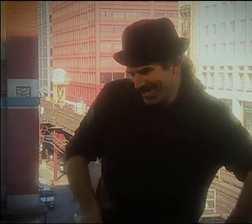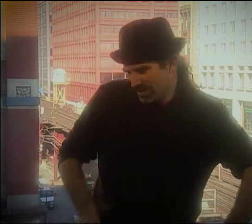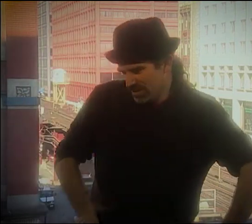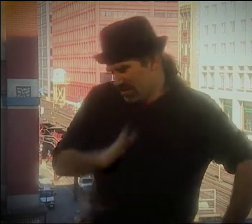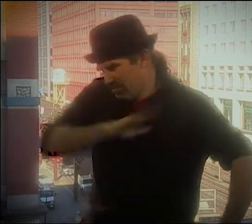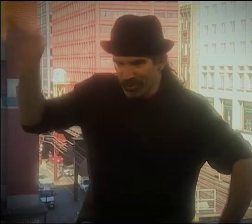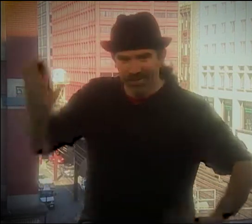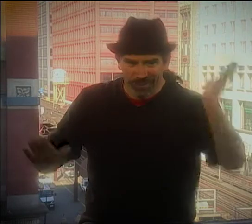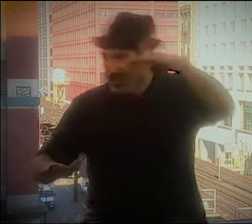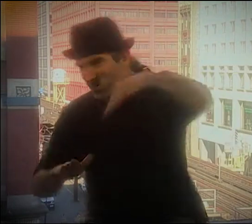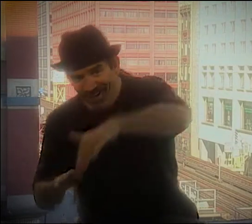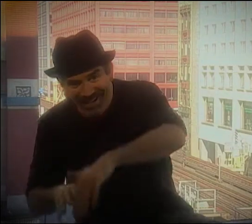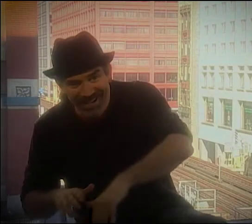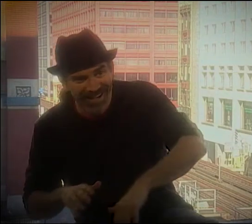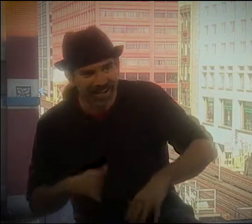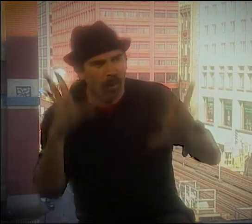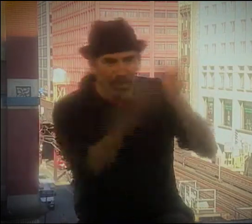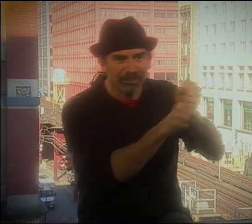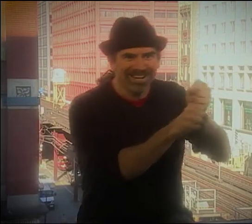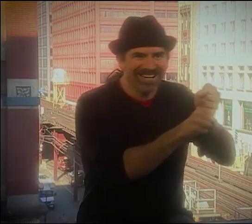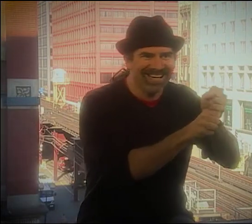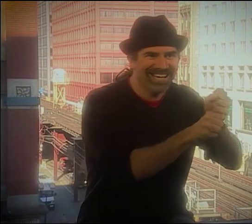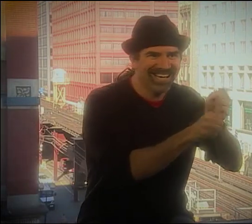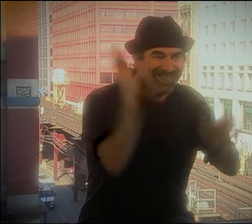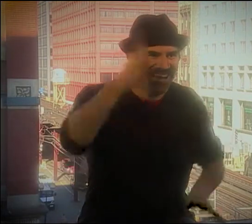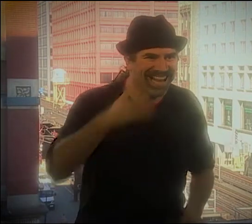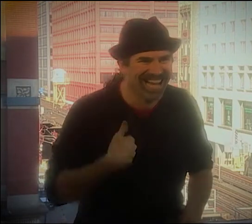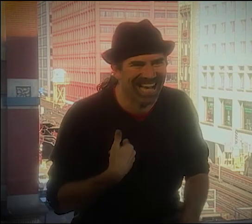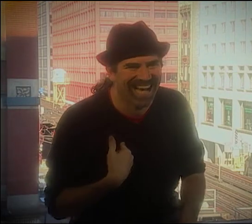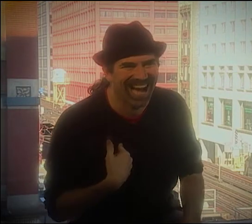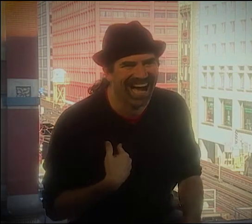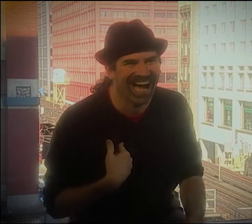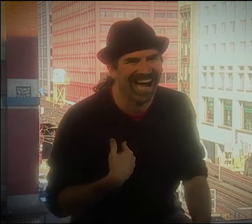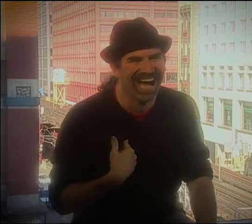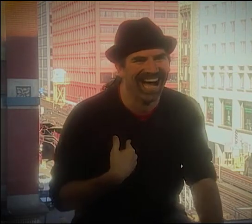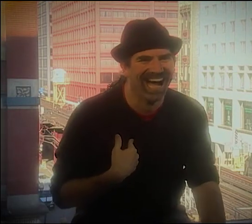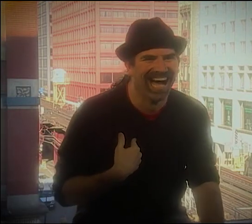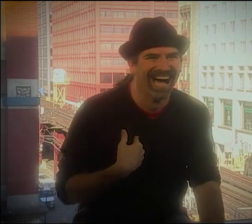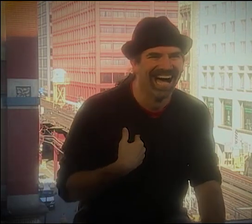YOU KNOW, TRAVEL BACK IN TIME TO YOUNGER ME, I'D SMACK MYSELF IN THE HEAD. HA HA!